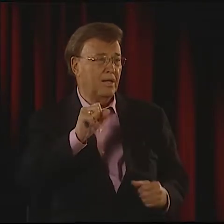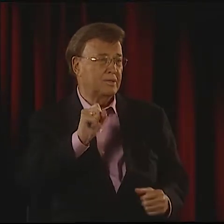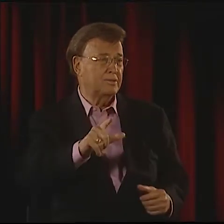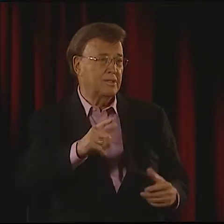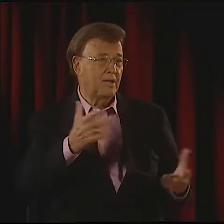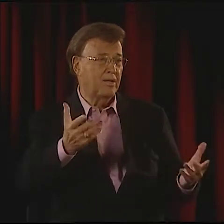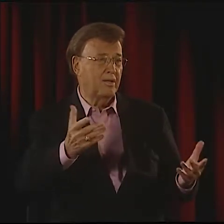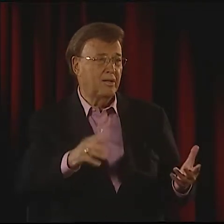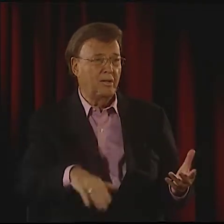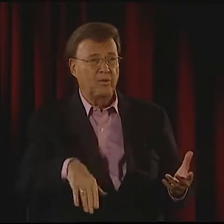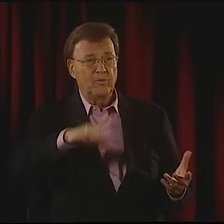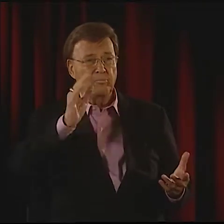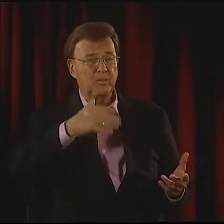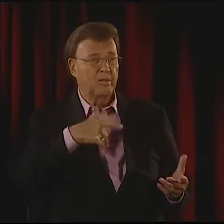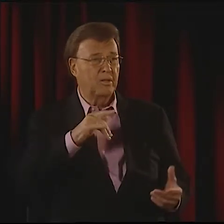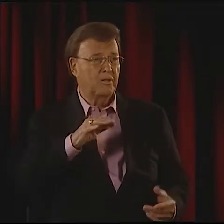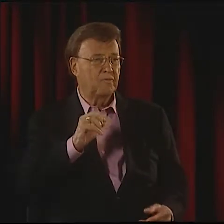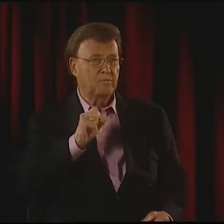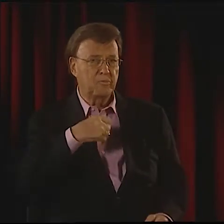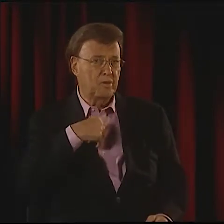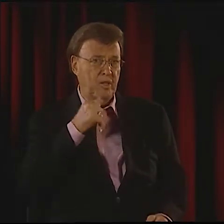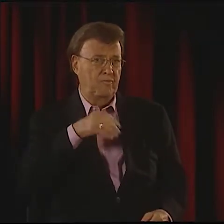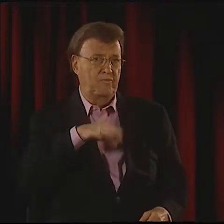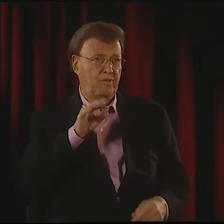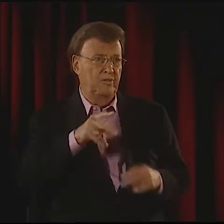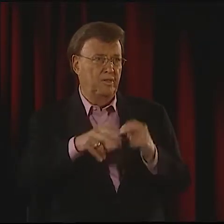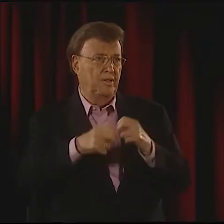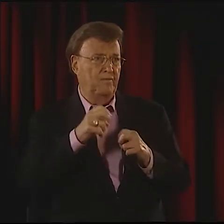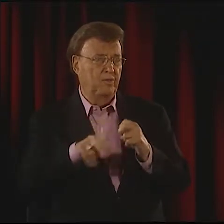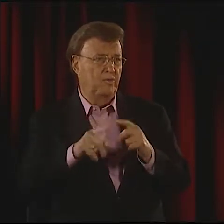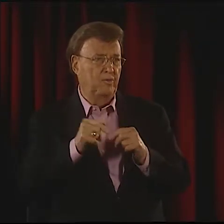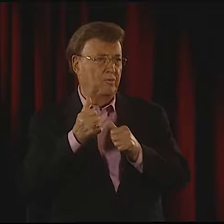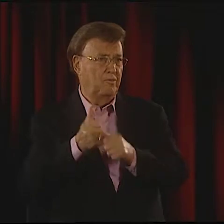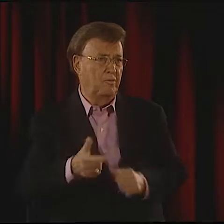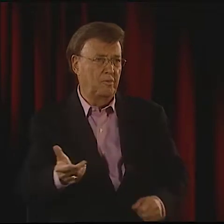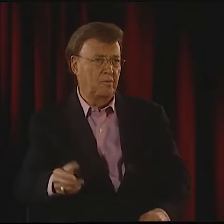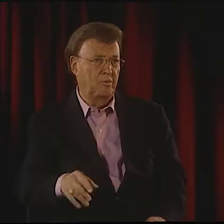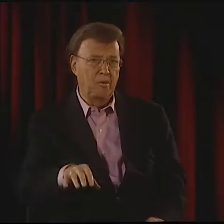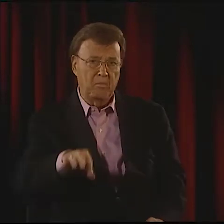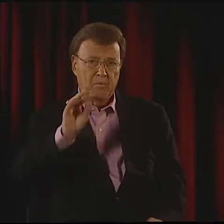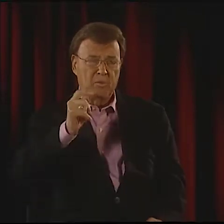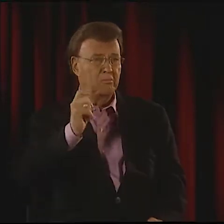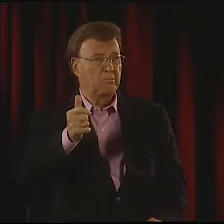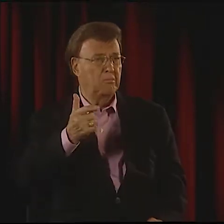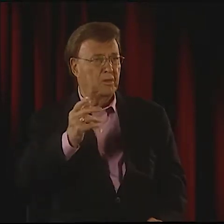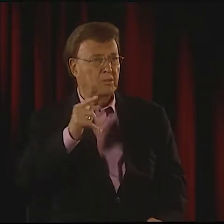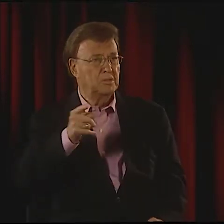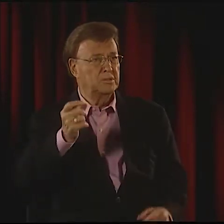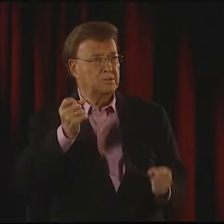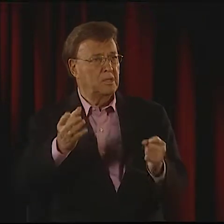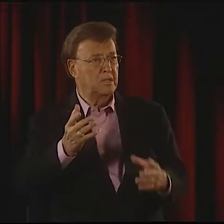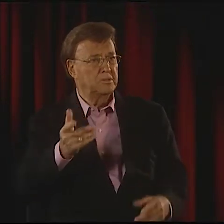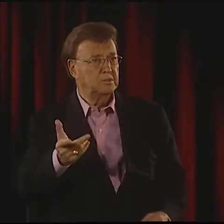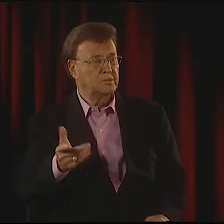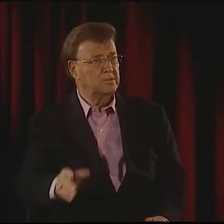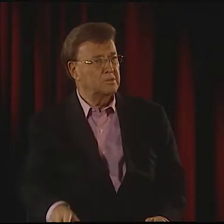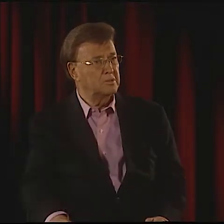YES. I'M AS AT HOME WITH PERFORMING IN ASL. I MEAN, I GREW UP WITH IT.